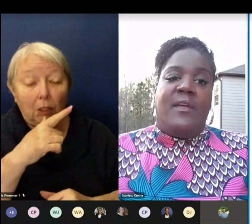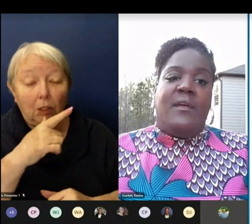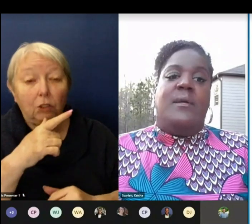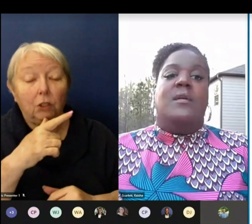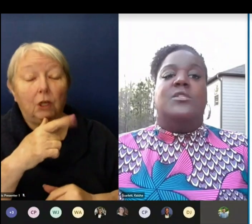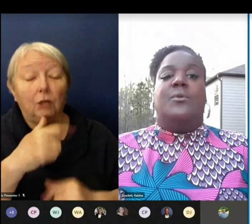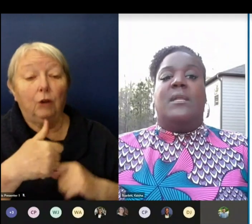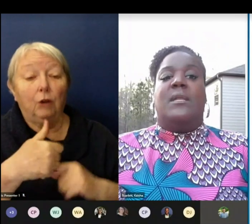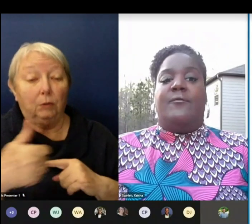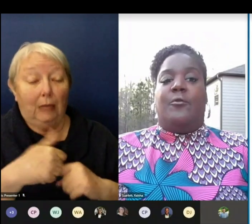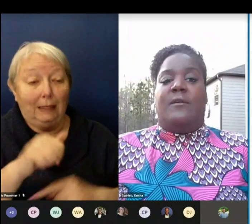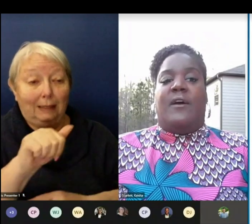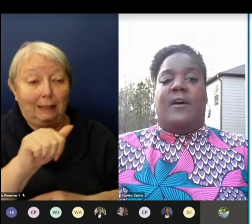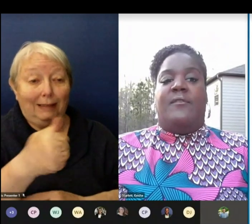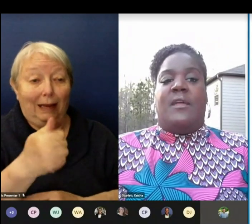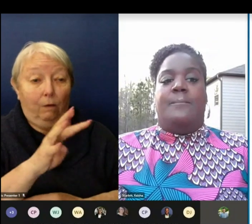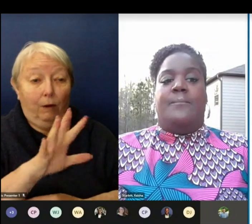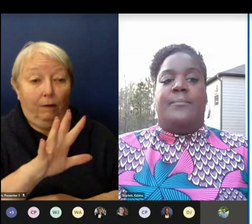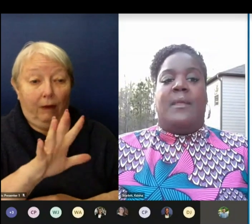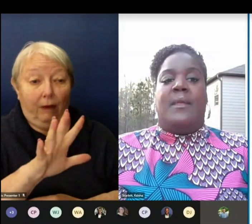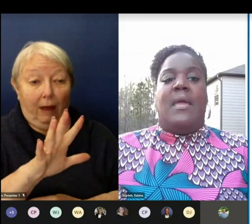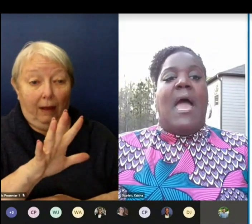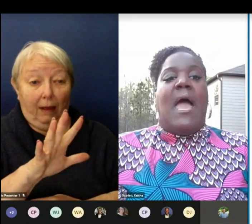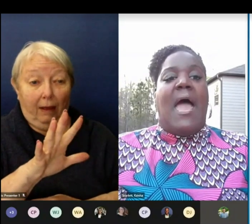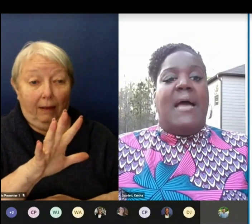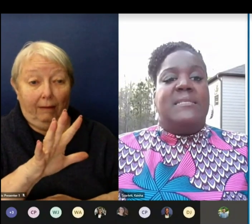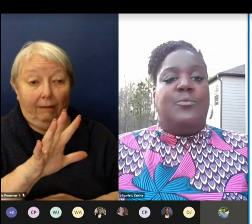to 11:45 a.m. As with the K-5